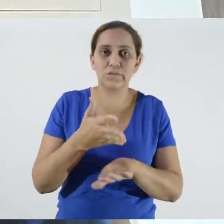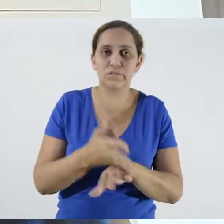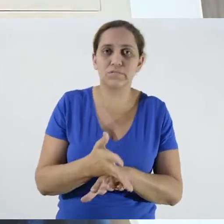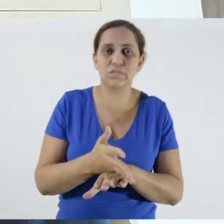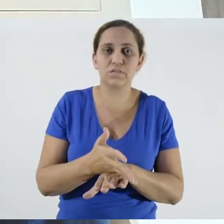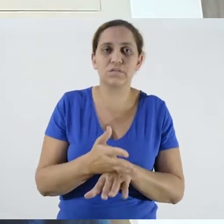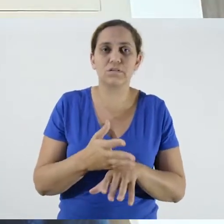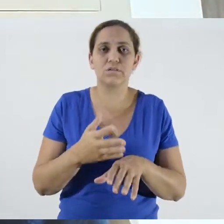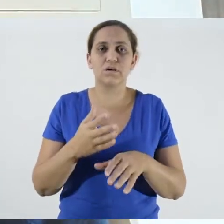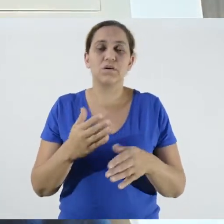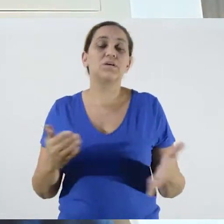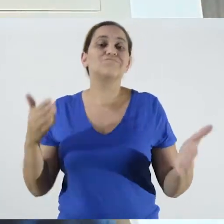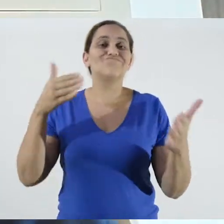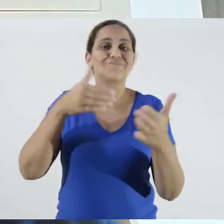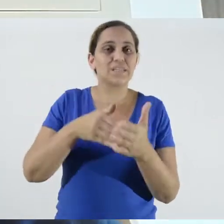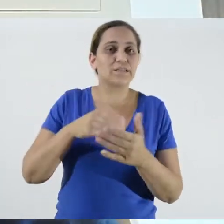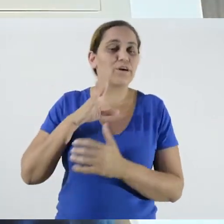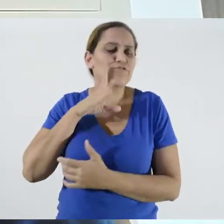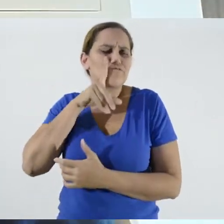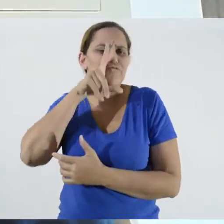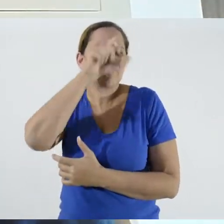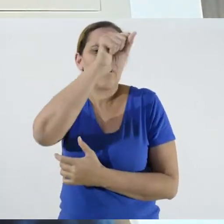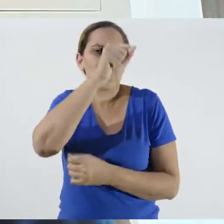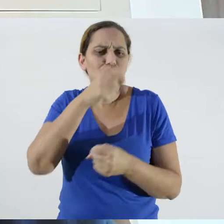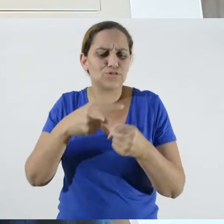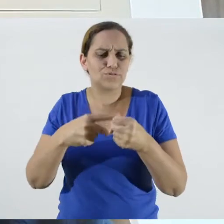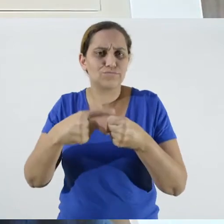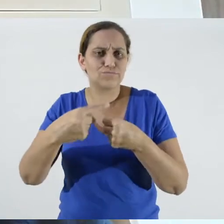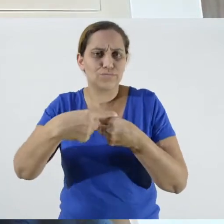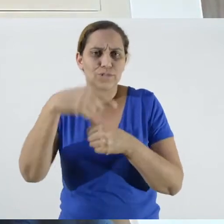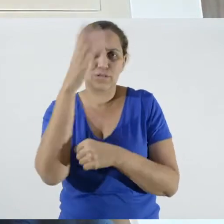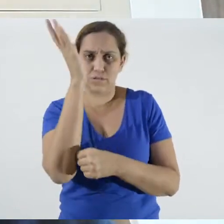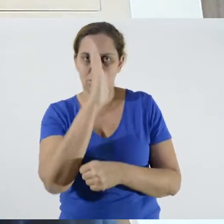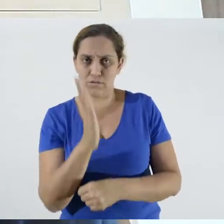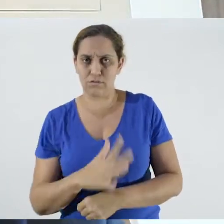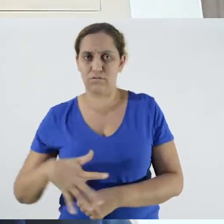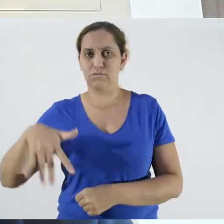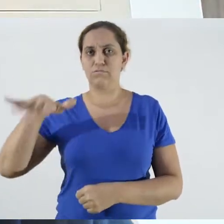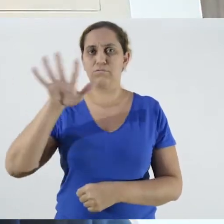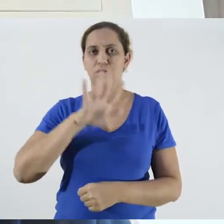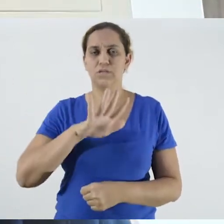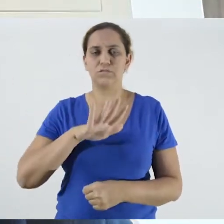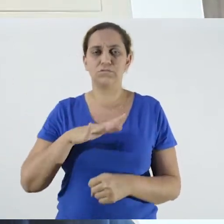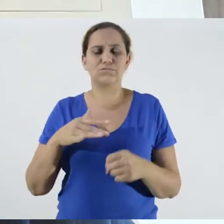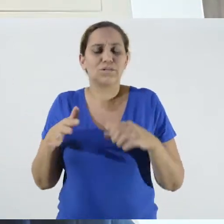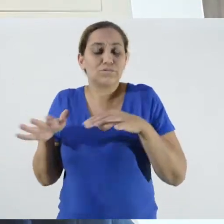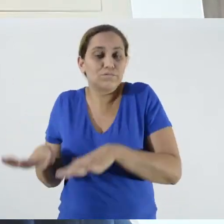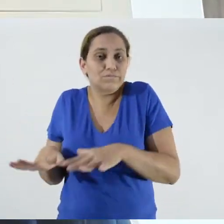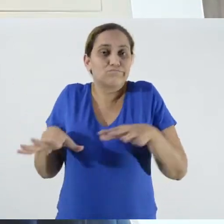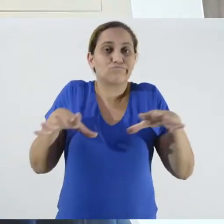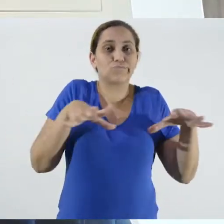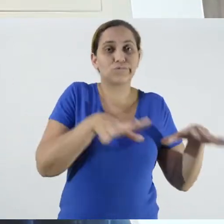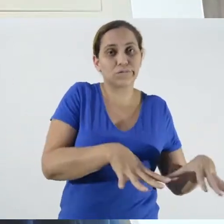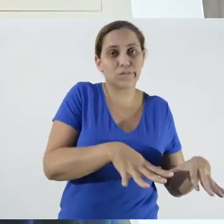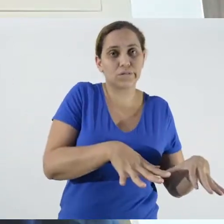strongly in the countryside of Brazil, moving from the capitals towards the interior.